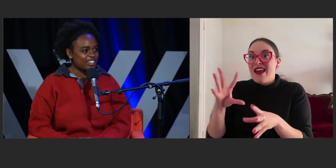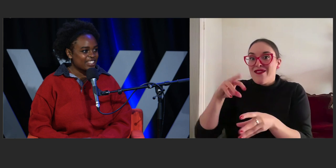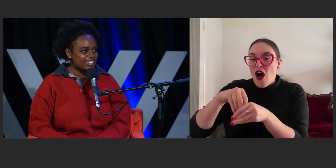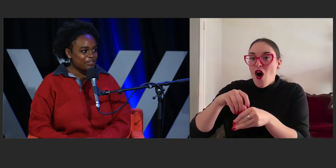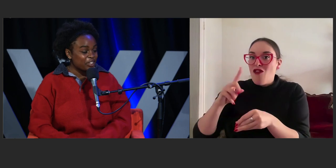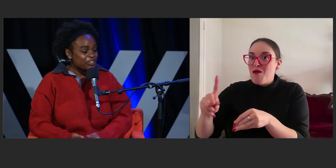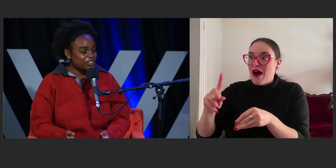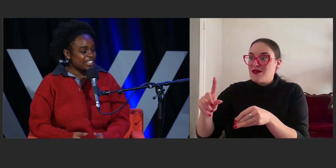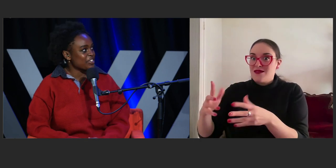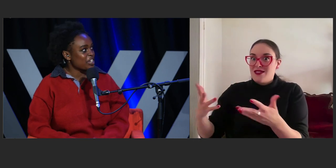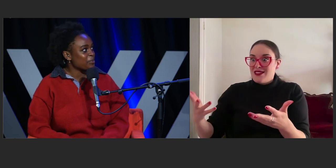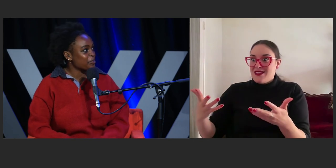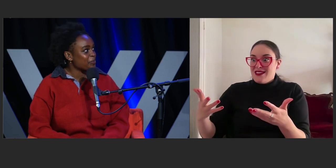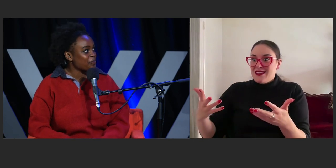So, that's wonderful. That's incredible.